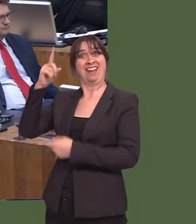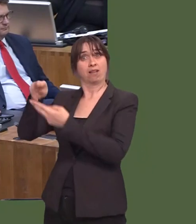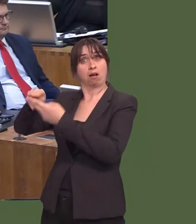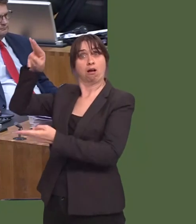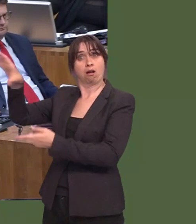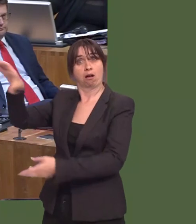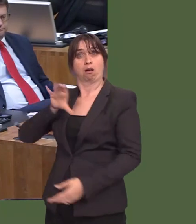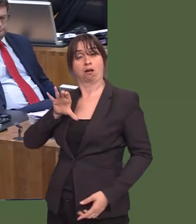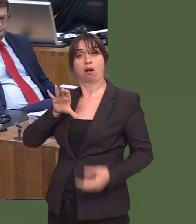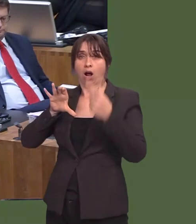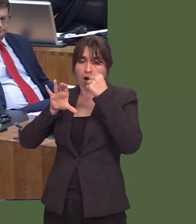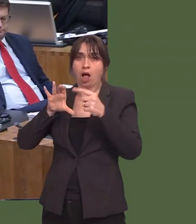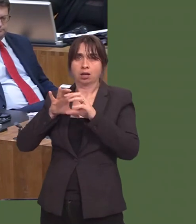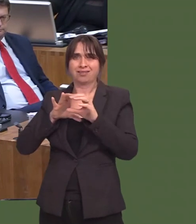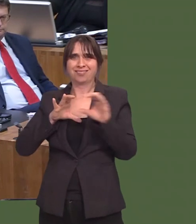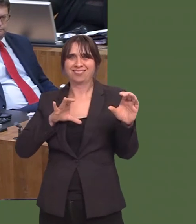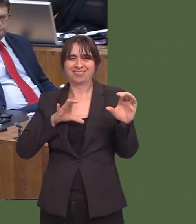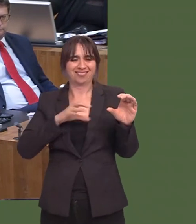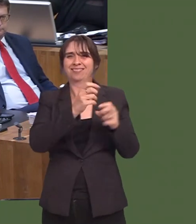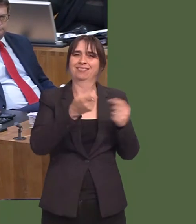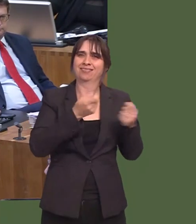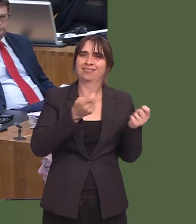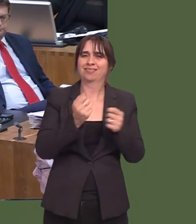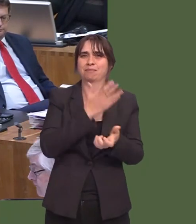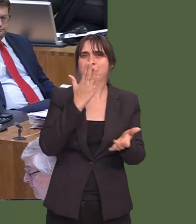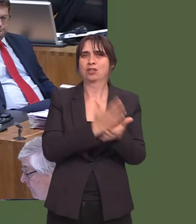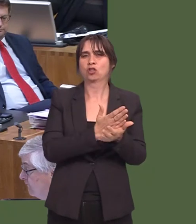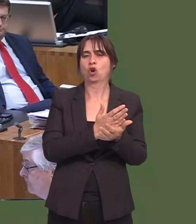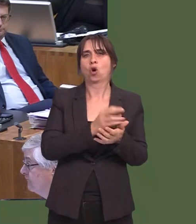we can ensure that students in Wales are no worse off than those in England, as weíve